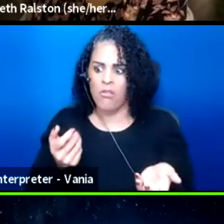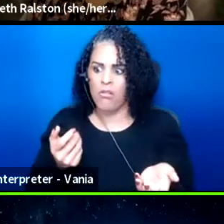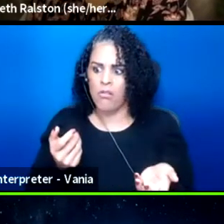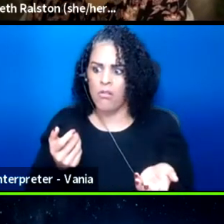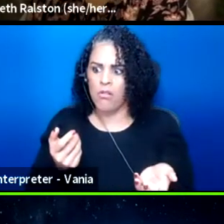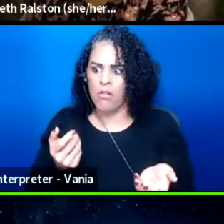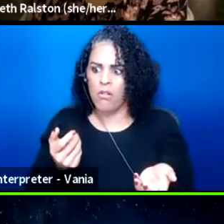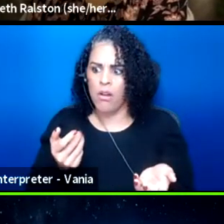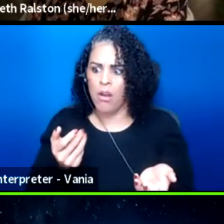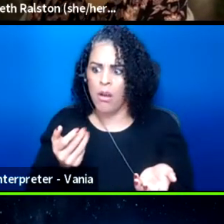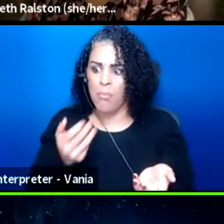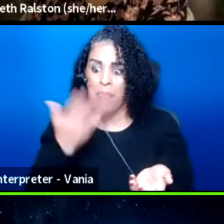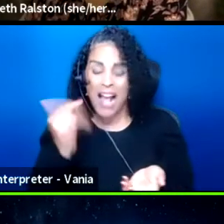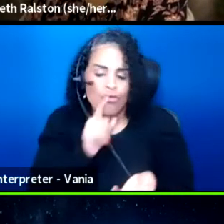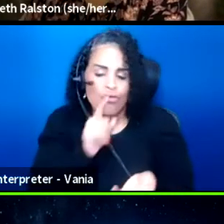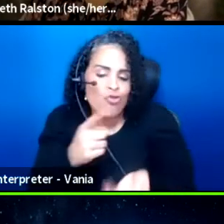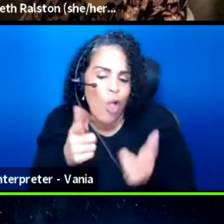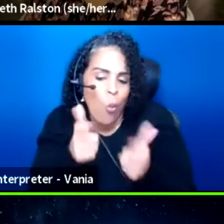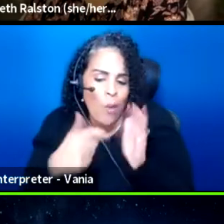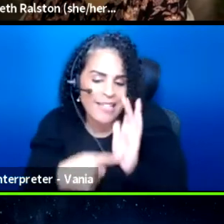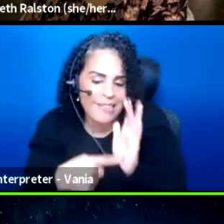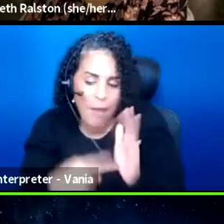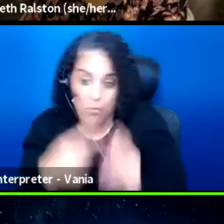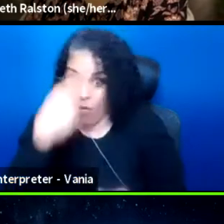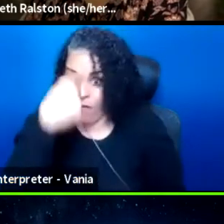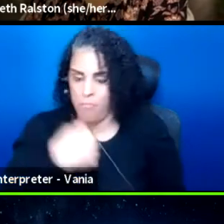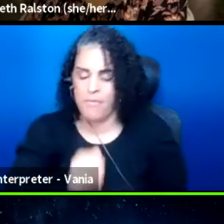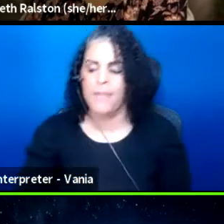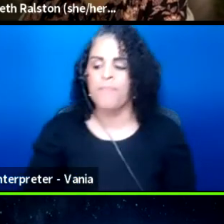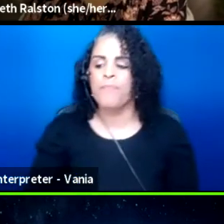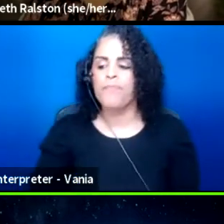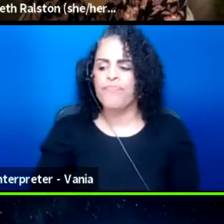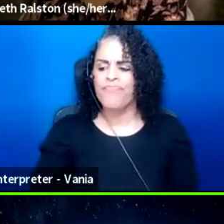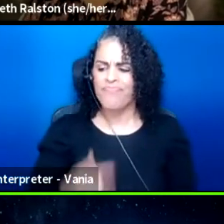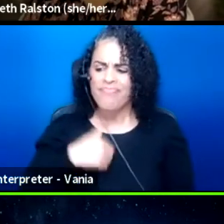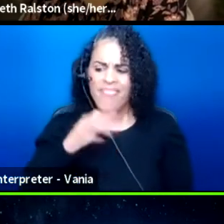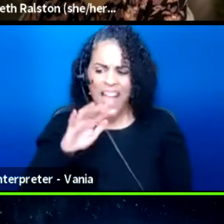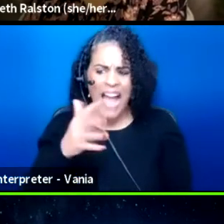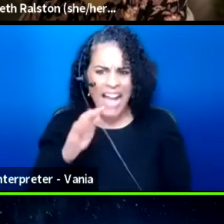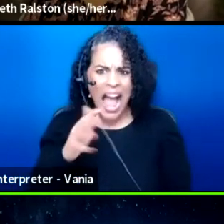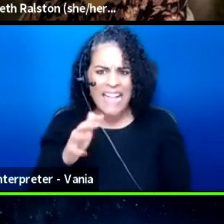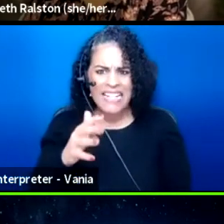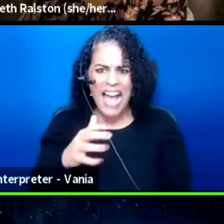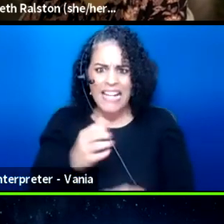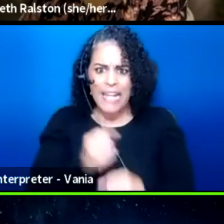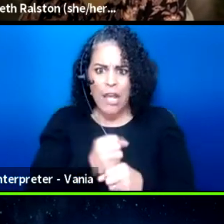like a real quick example, like for me, I kind of get a, I get real, real nervous